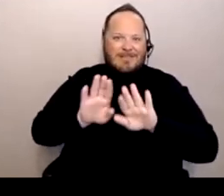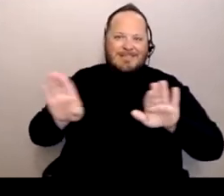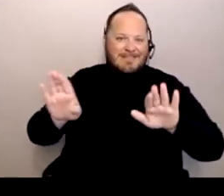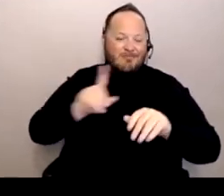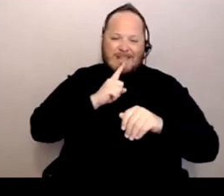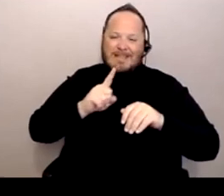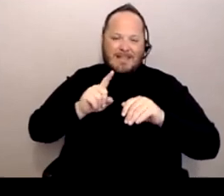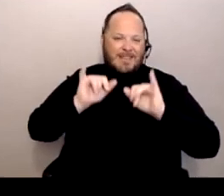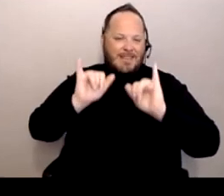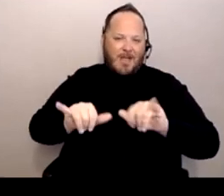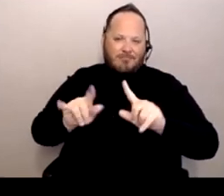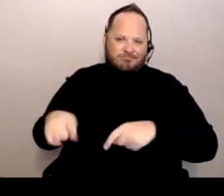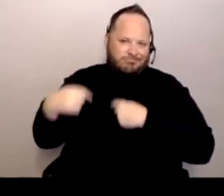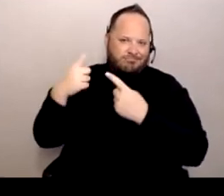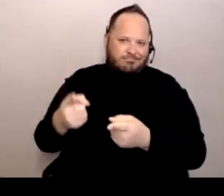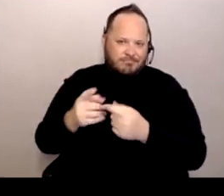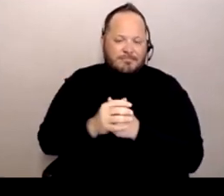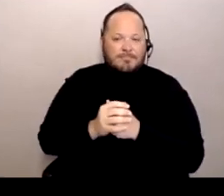But that said, maybe, one of the questions was,